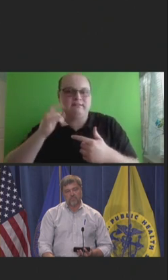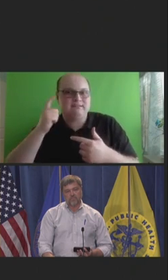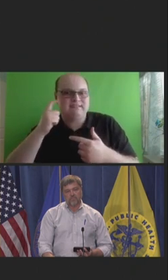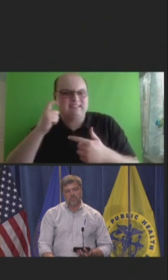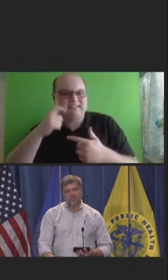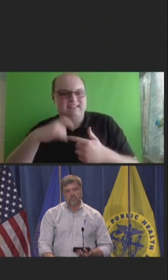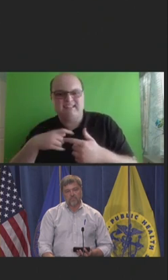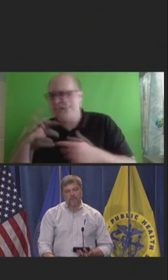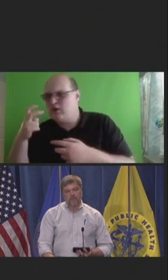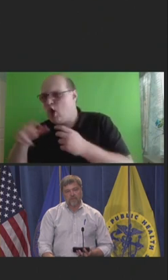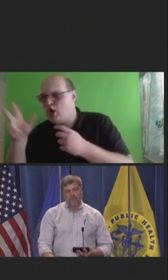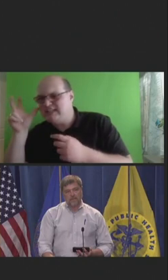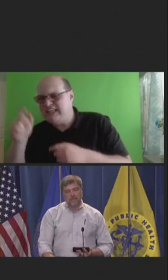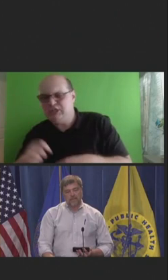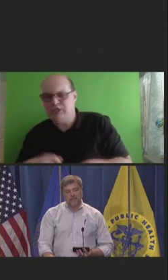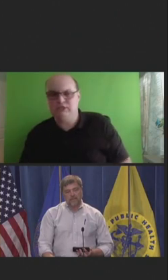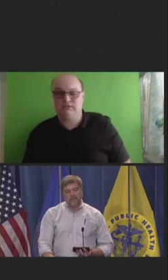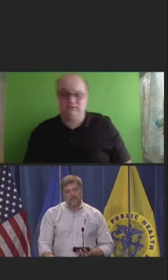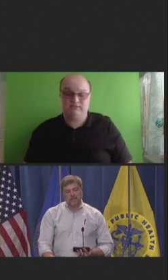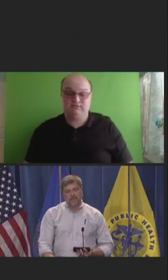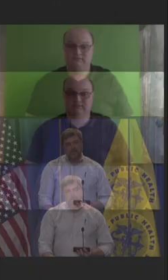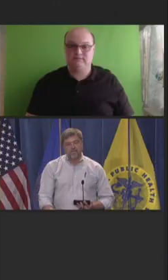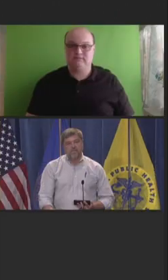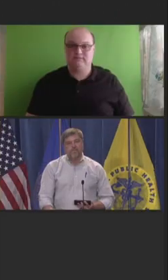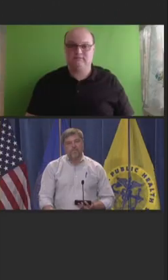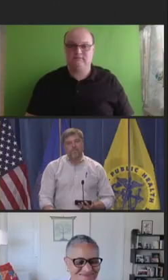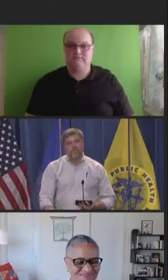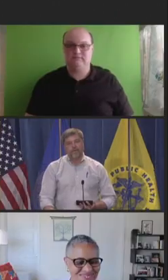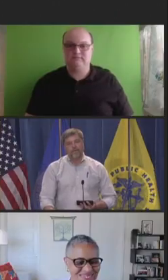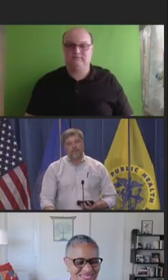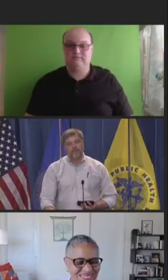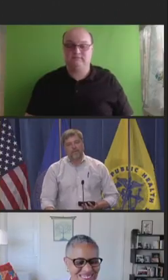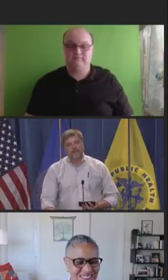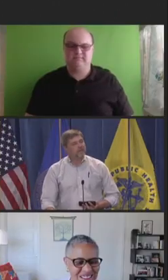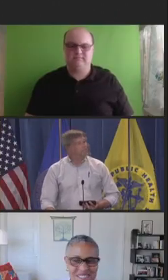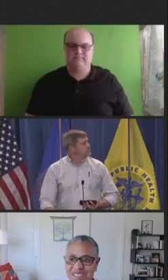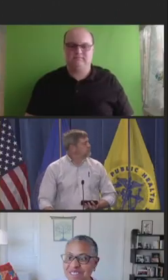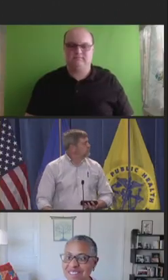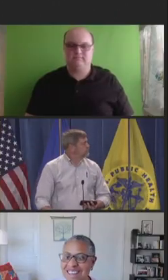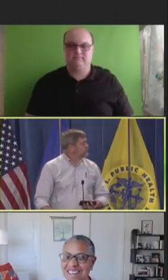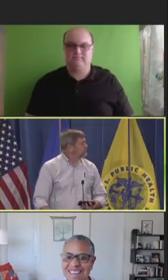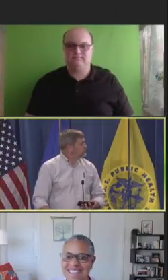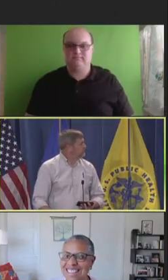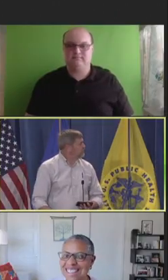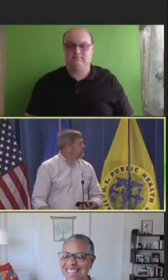Robert Swanson: Jewel, do you have any thoughts?